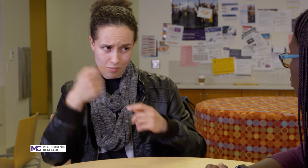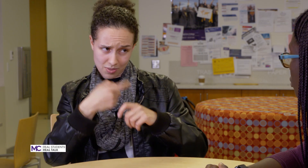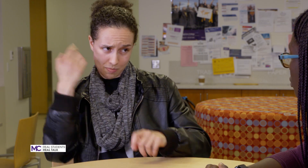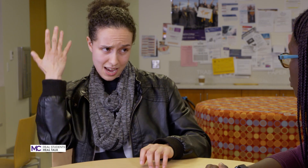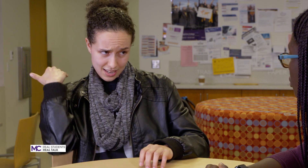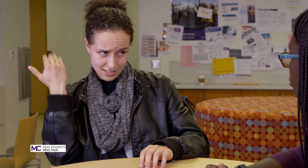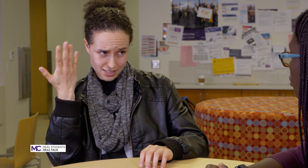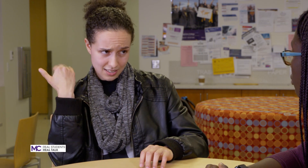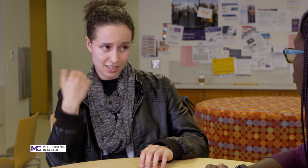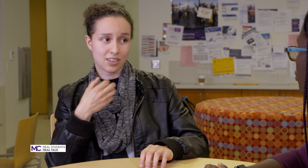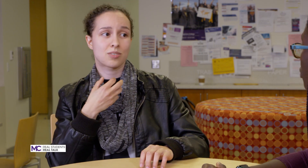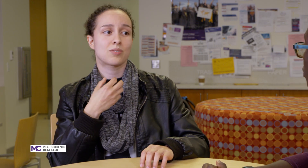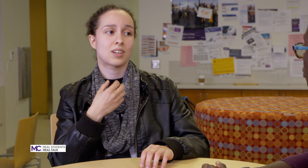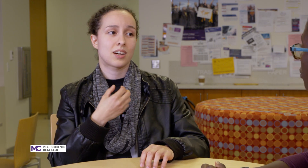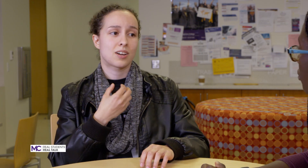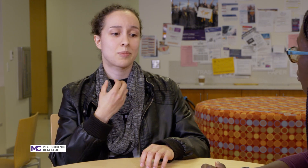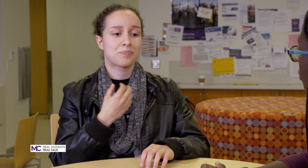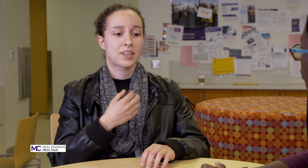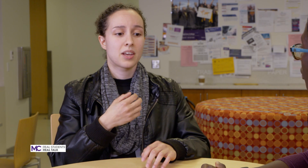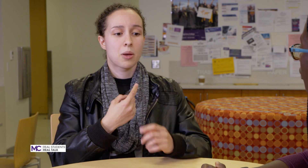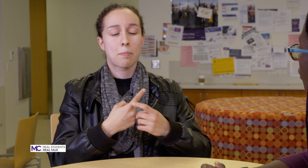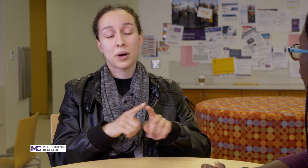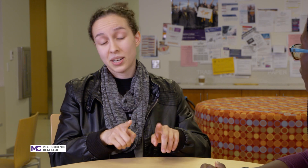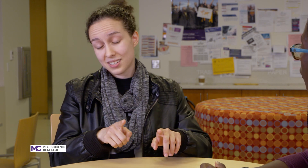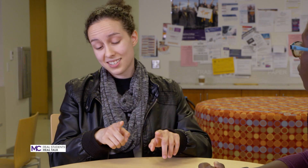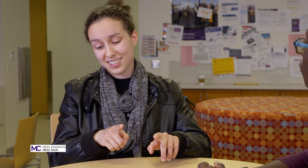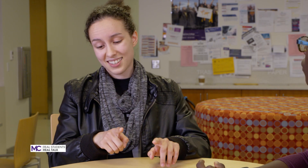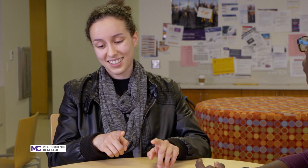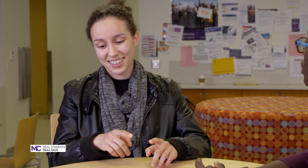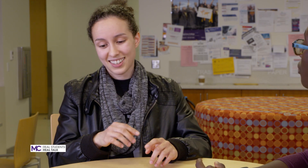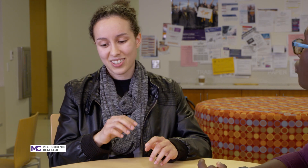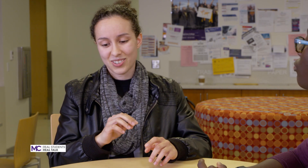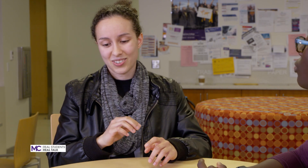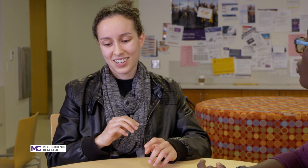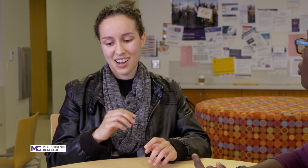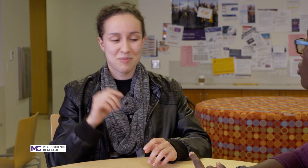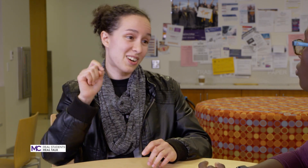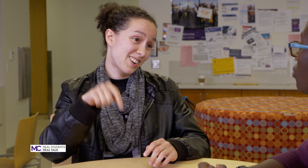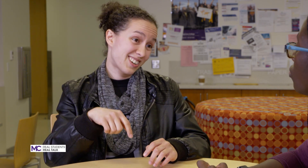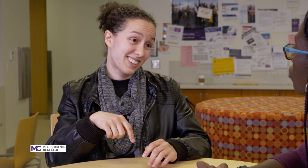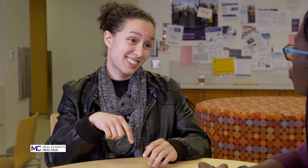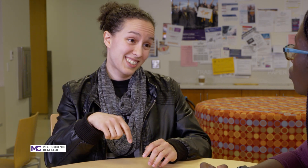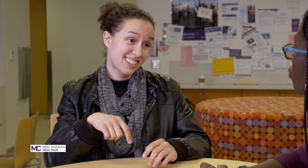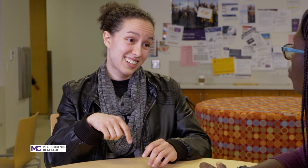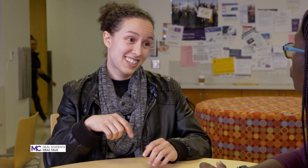the past you know but you know I'm here